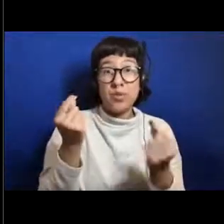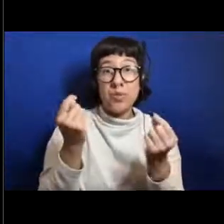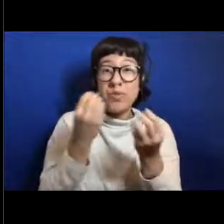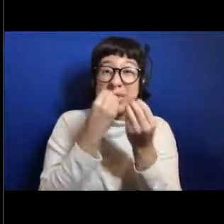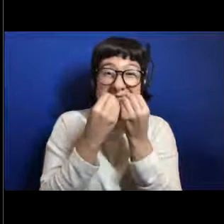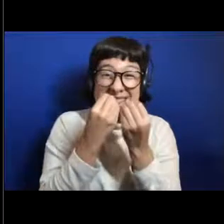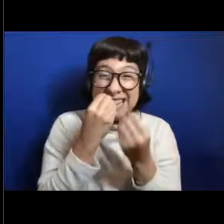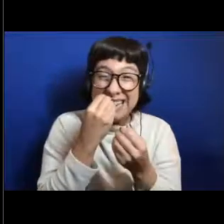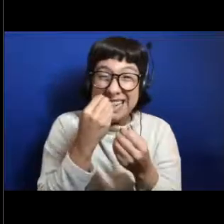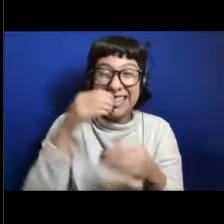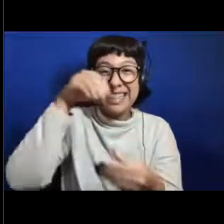of the salps here.